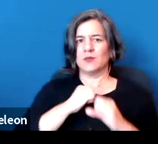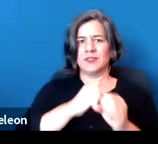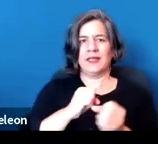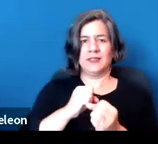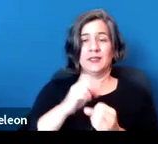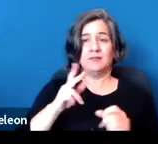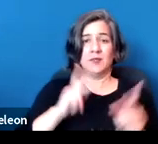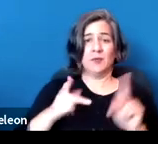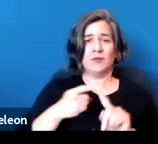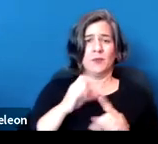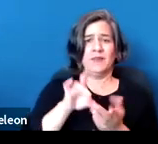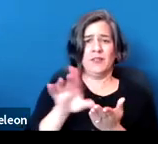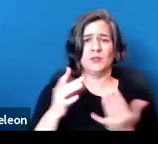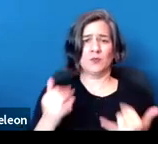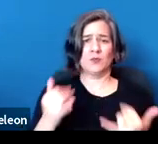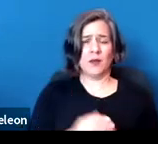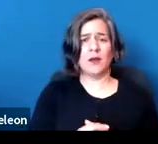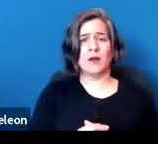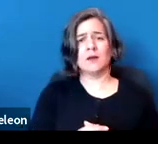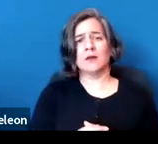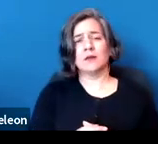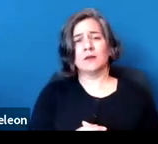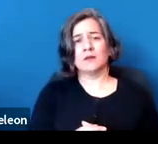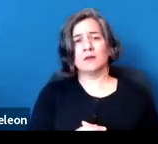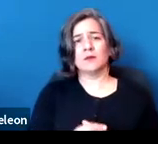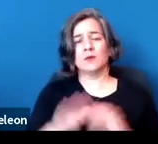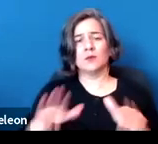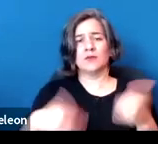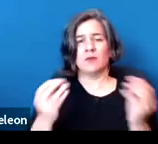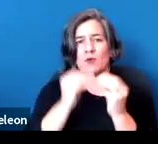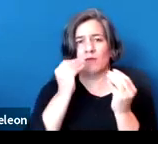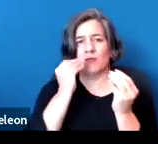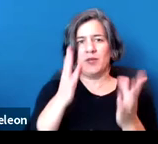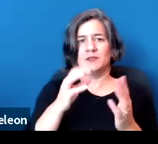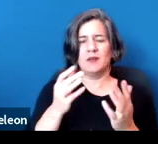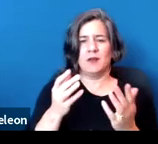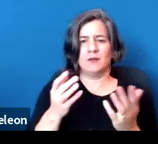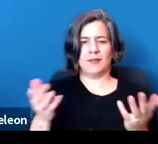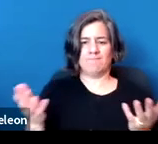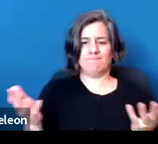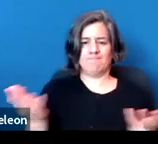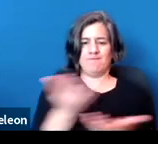And we'll also provide some additional information on the interplay between these laws